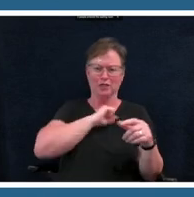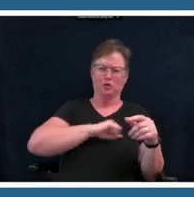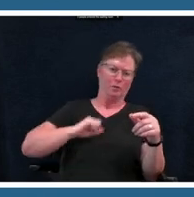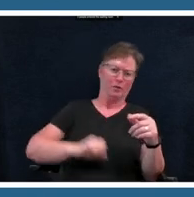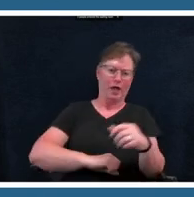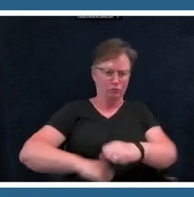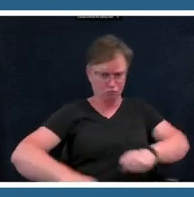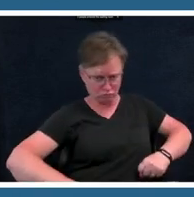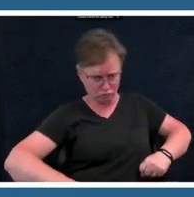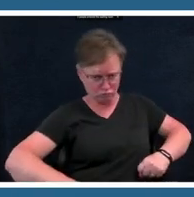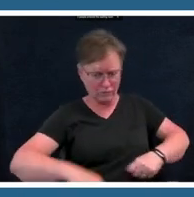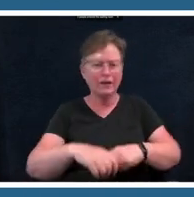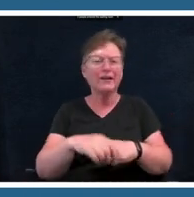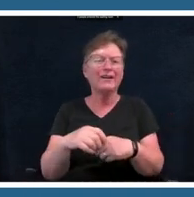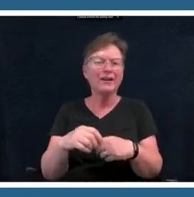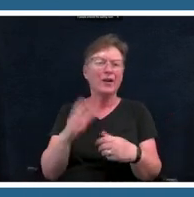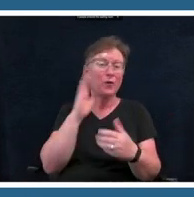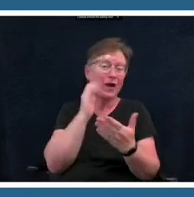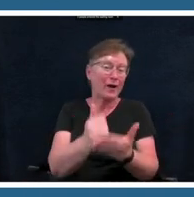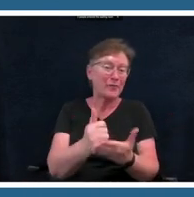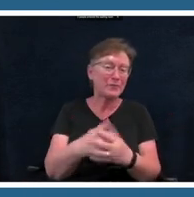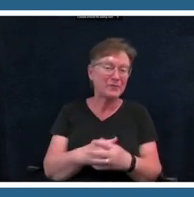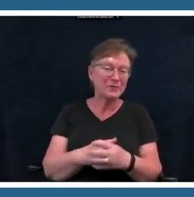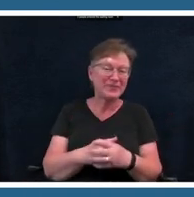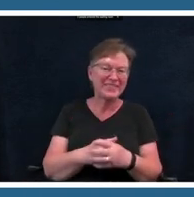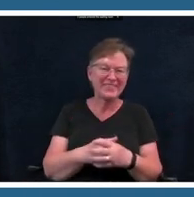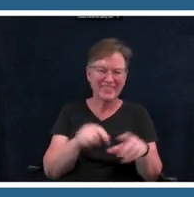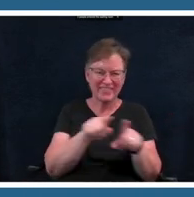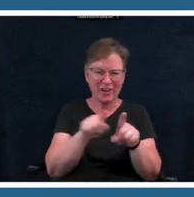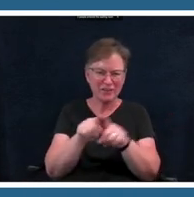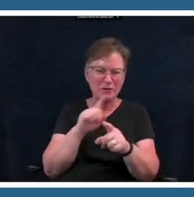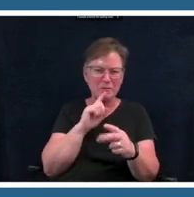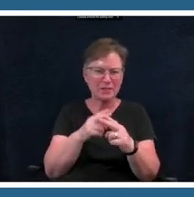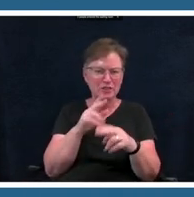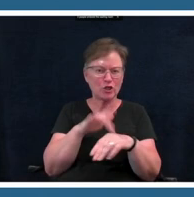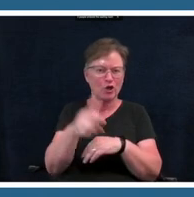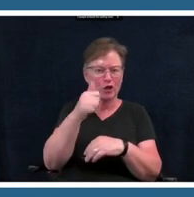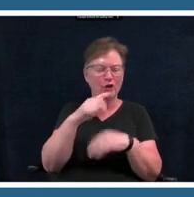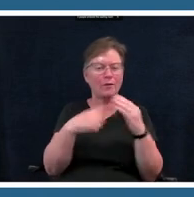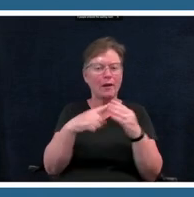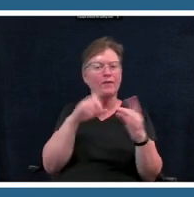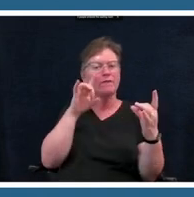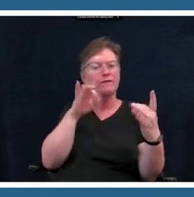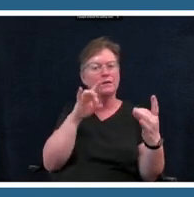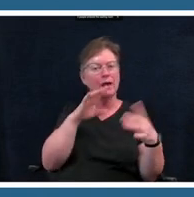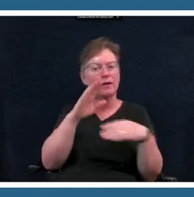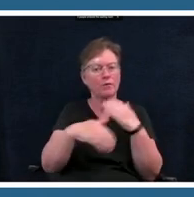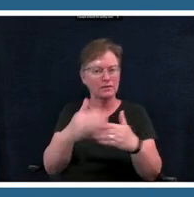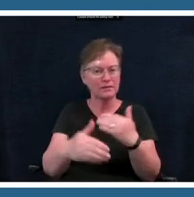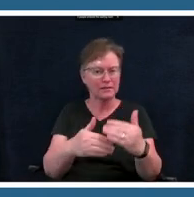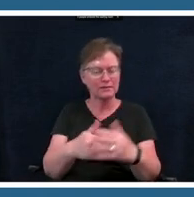um and also what i mentioned earlier about that feedback process um